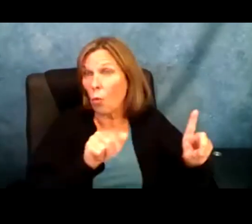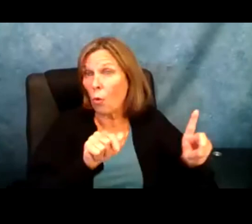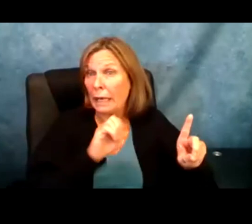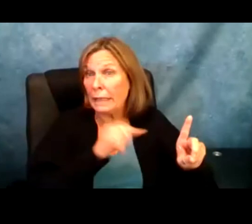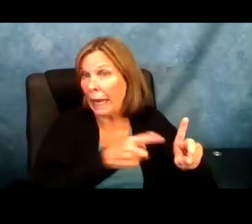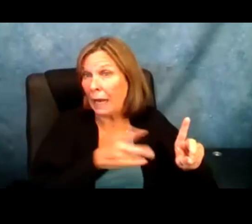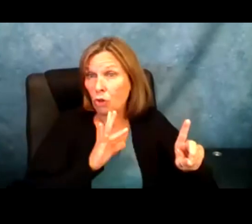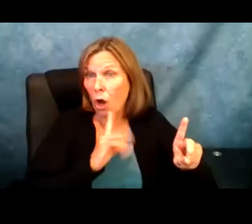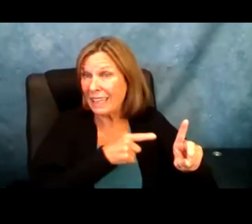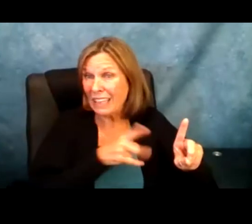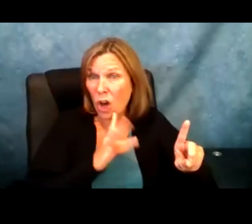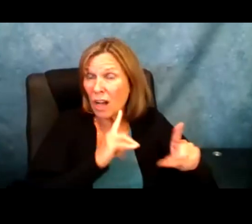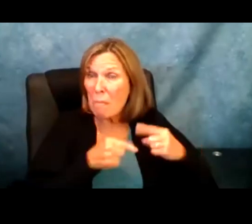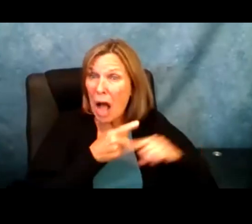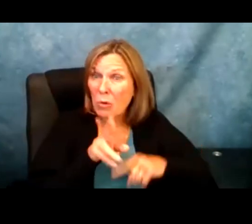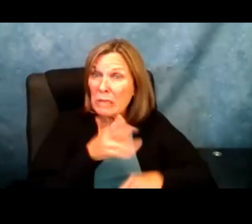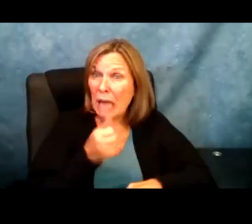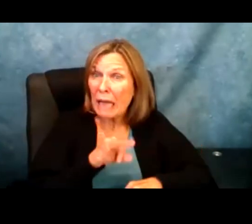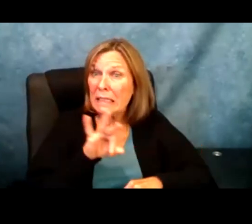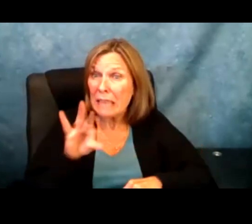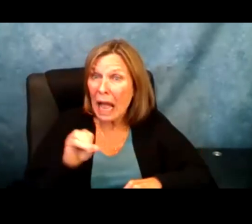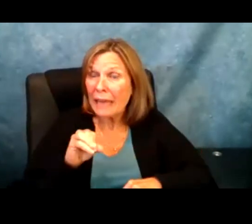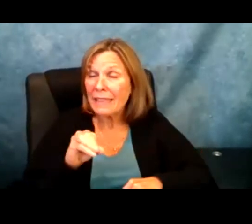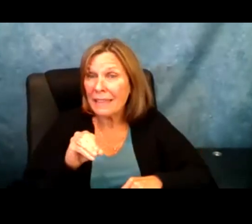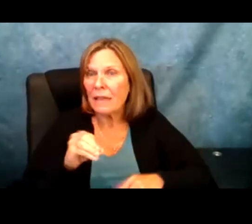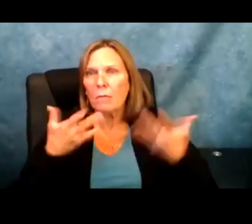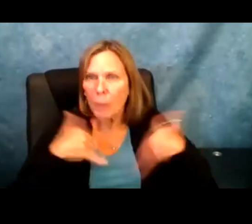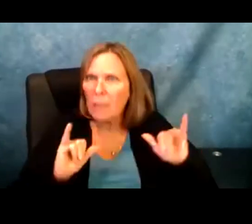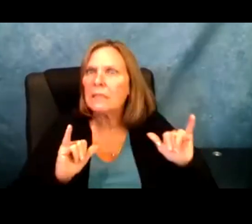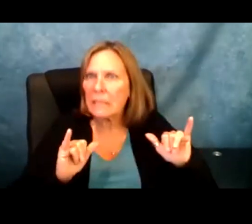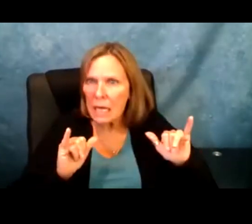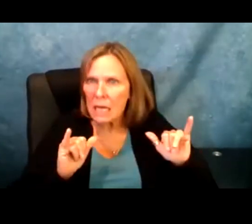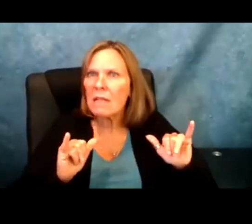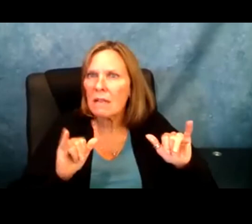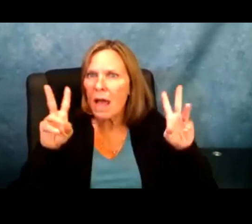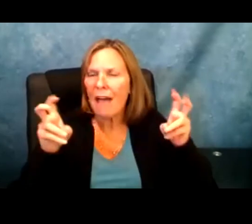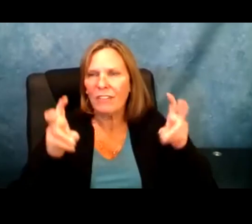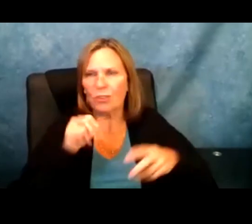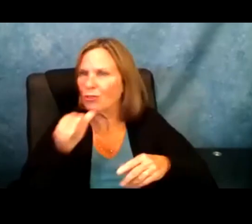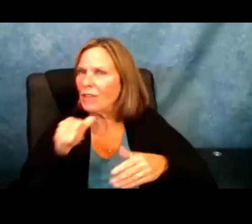Ed to tackle a bit and see the way forward. As Nick was talking he talked about 1990.